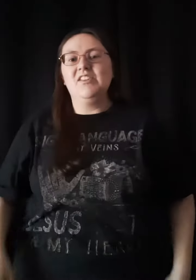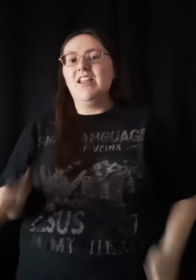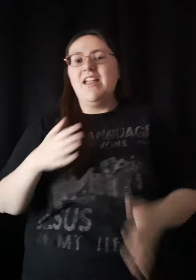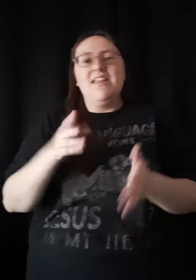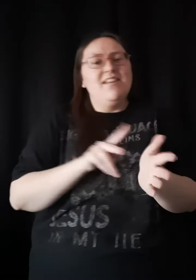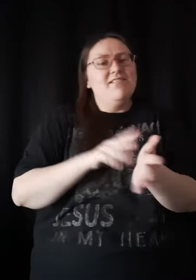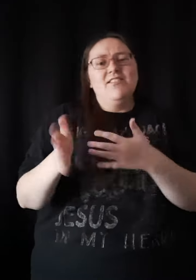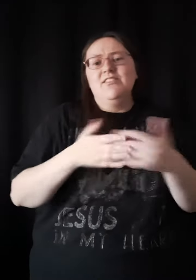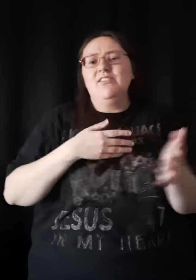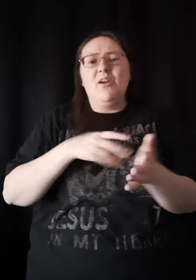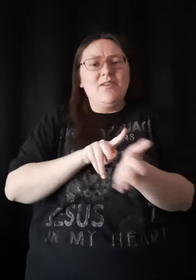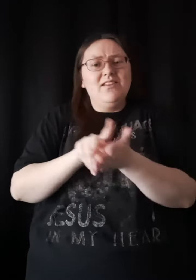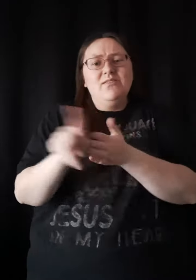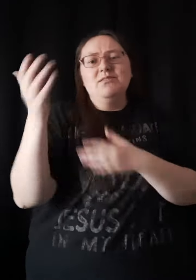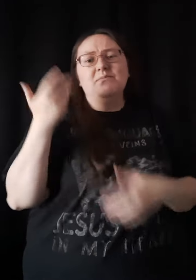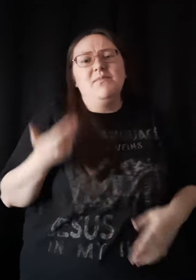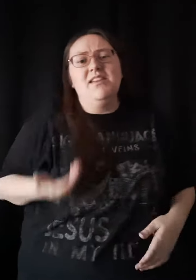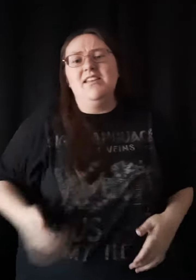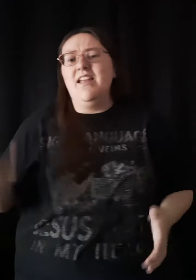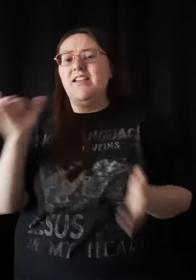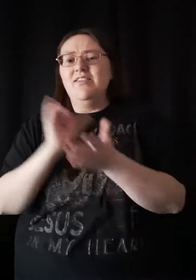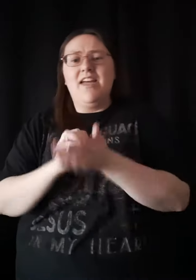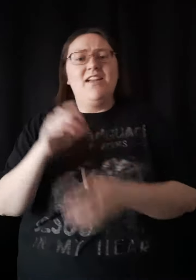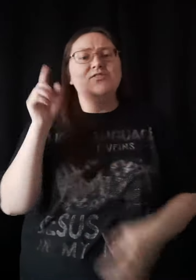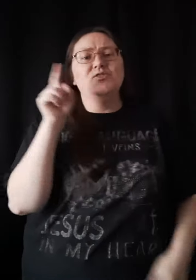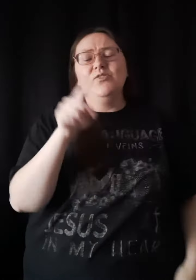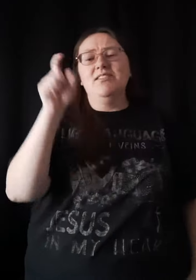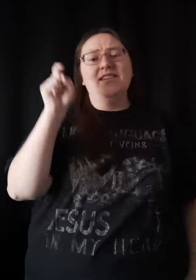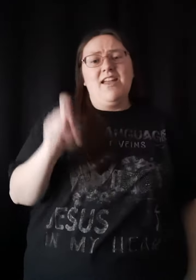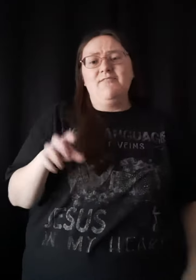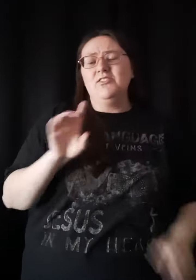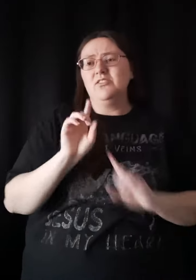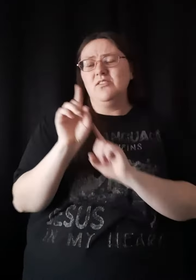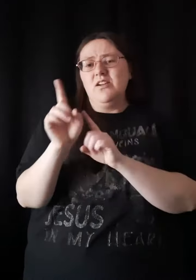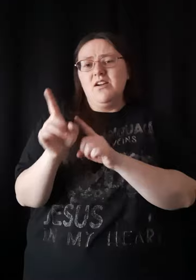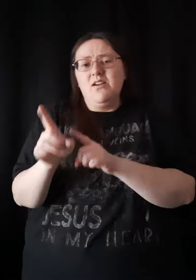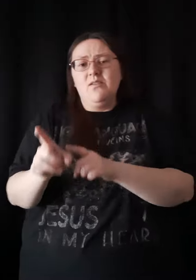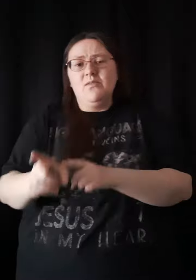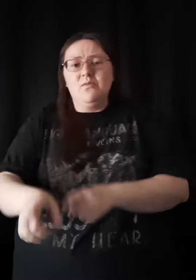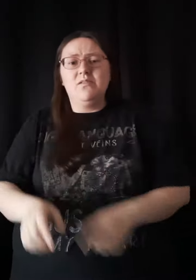And even though it kills me That you have to go